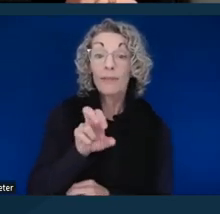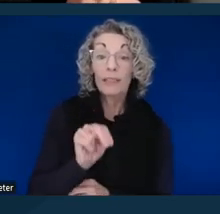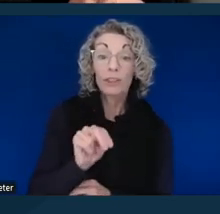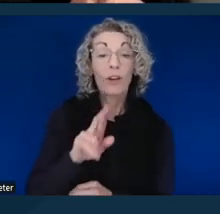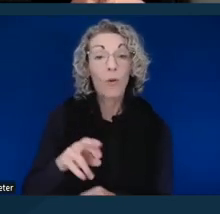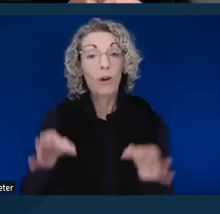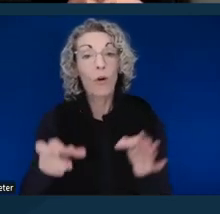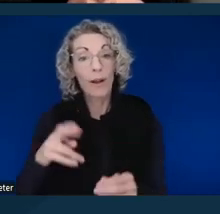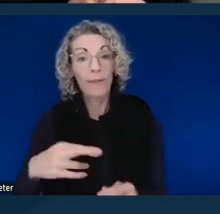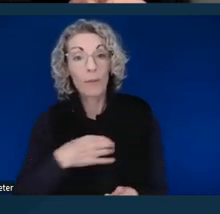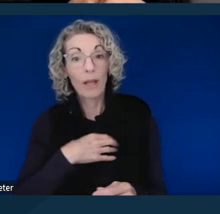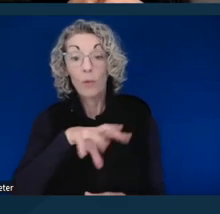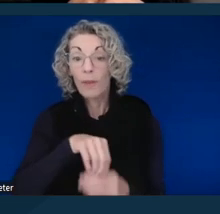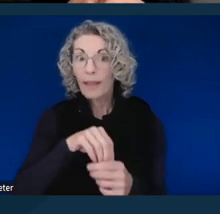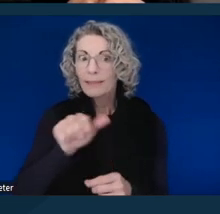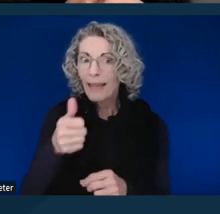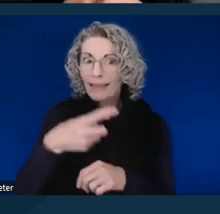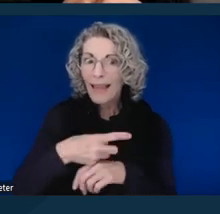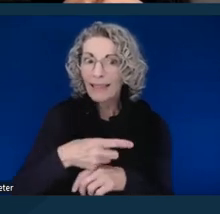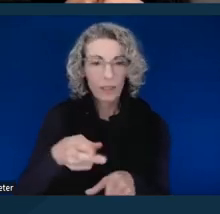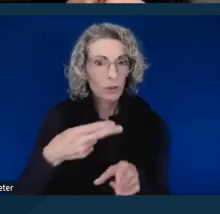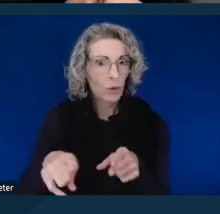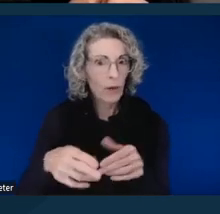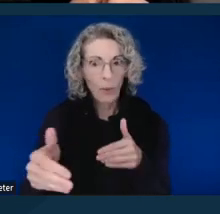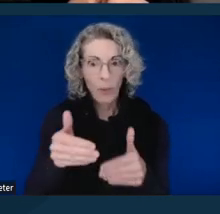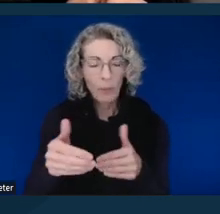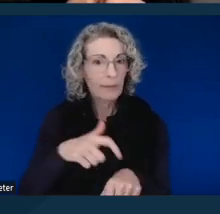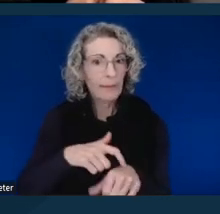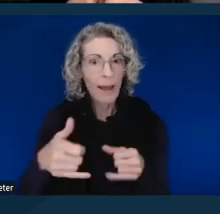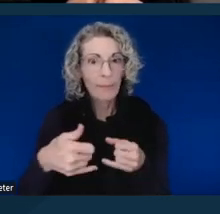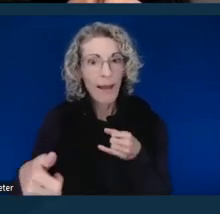Very short timelines. And again, nothing in the rule helps